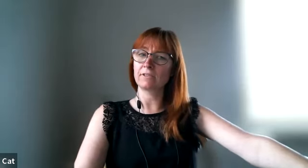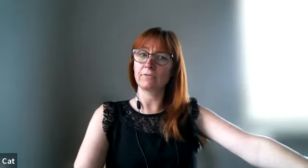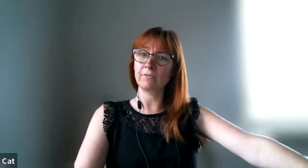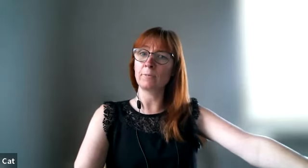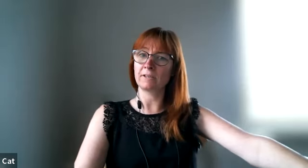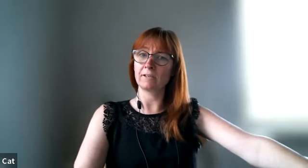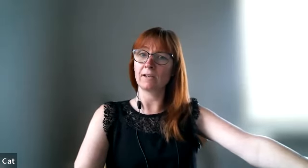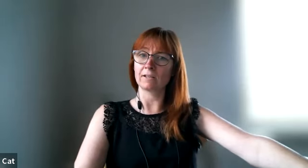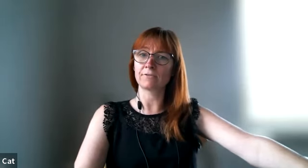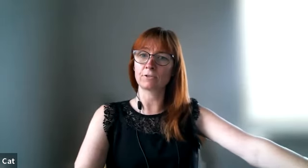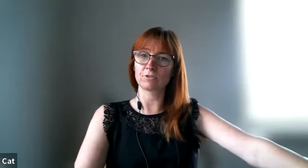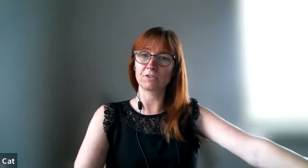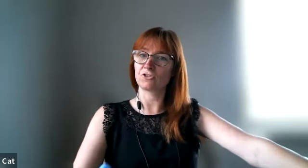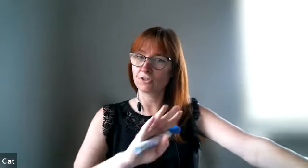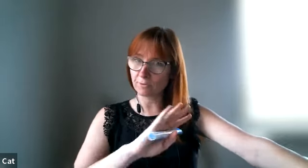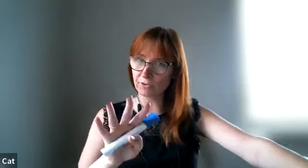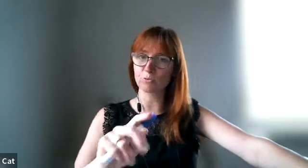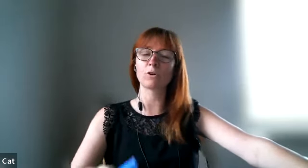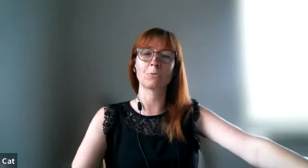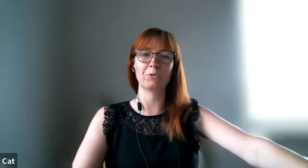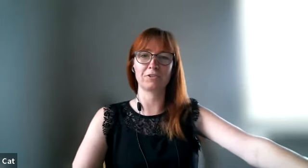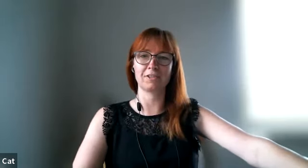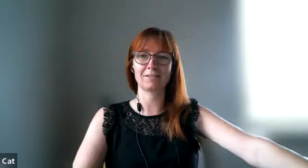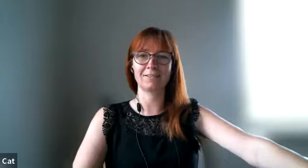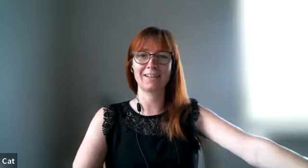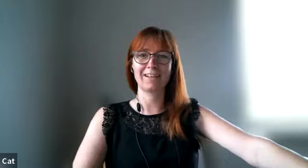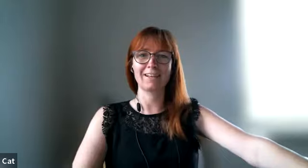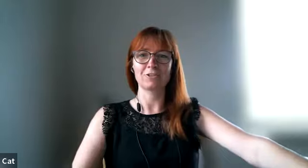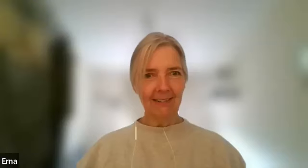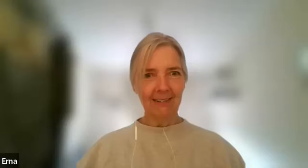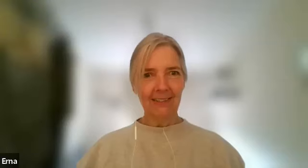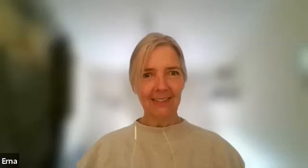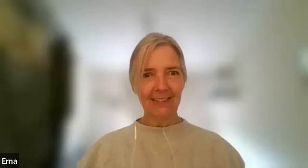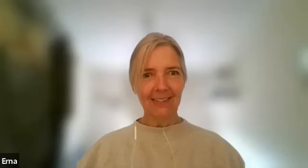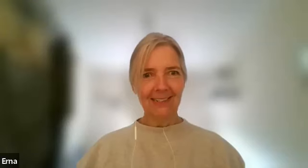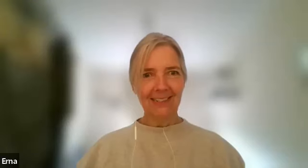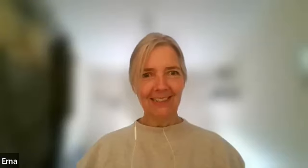if everybody has physical touch something's wrong with the test yeah so take the test and list